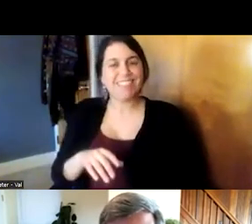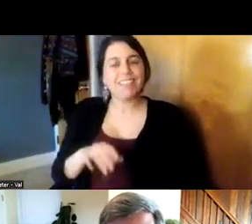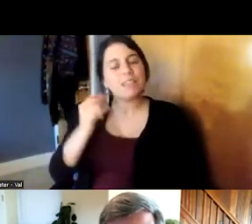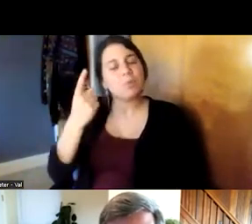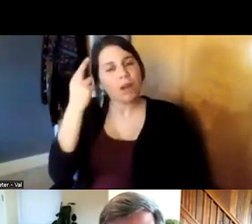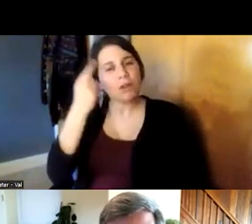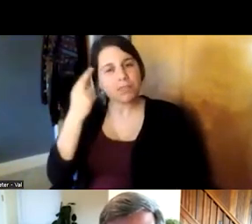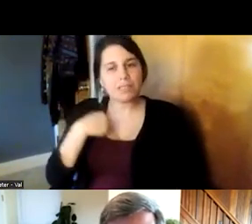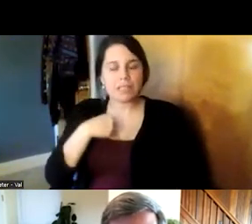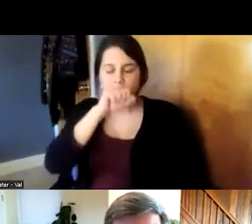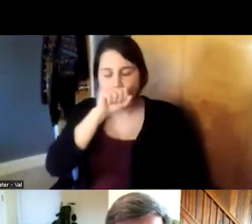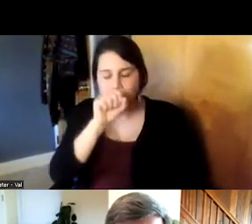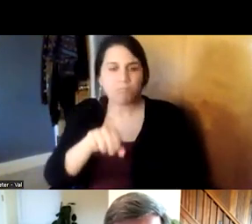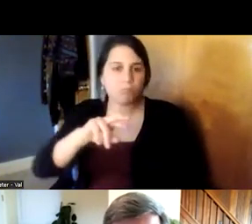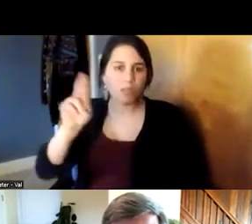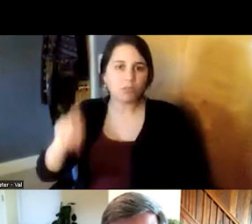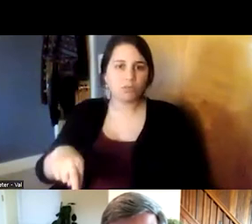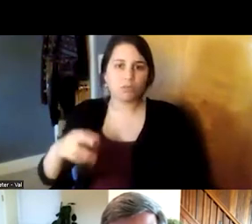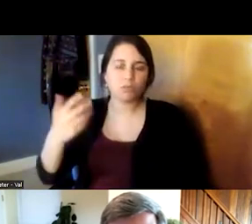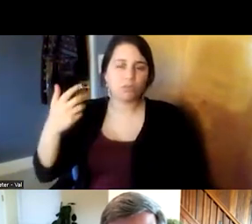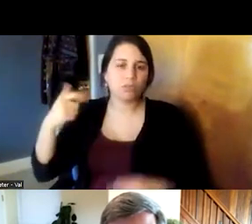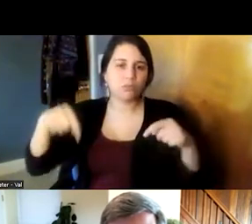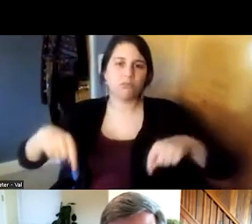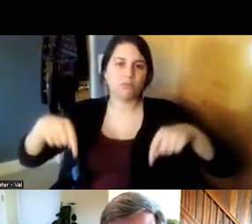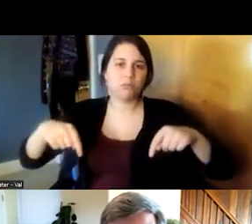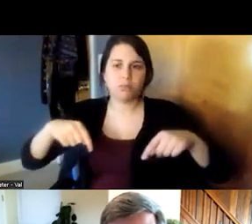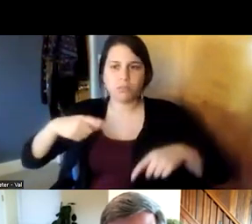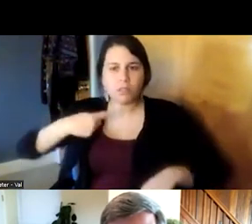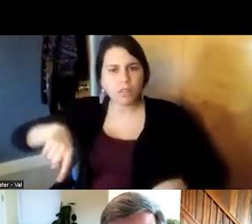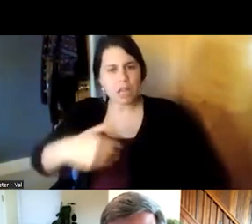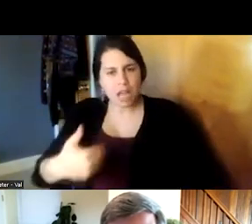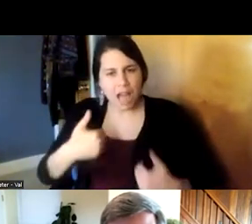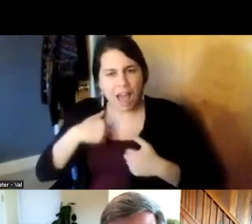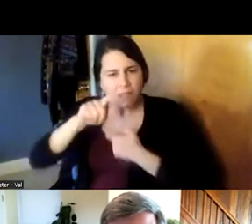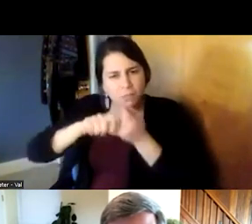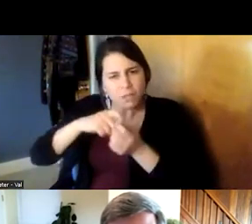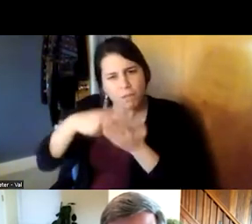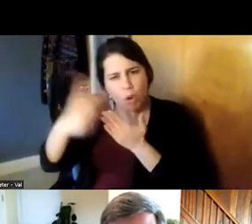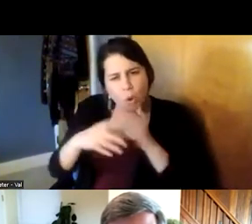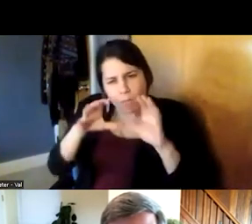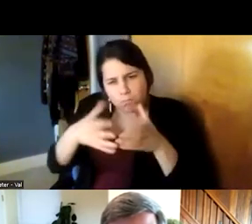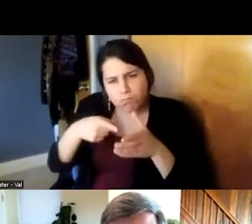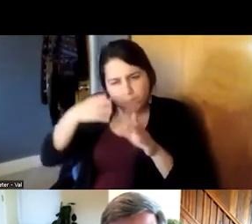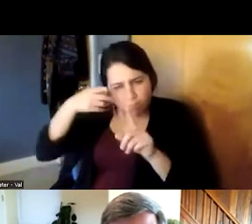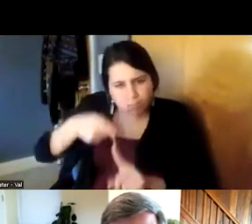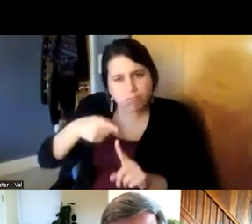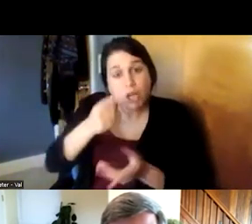rochester you know is because we all have programs that are focused on treating people where they are